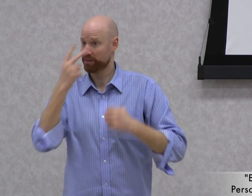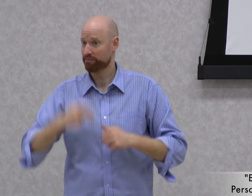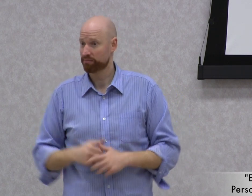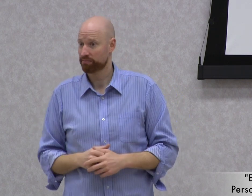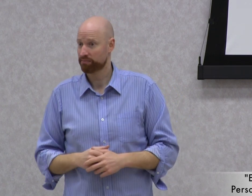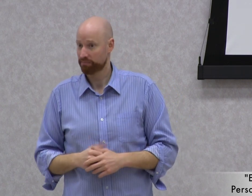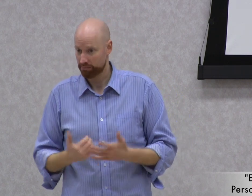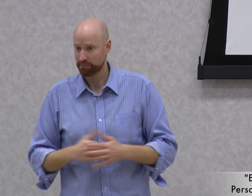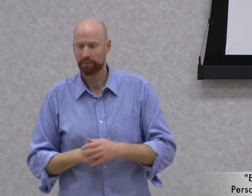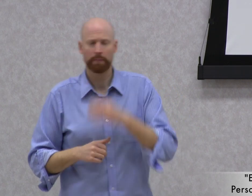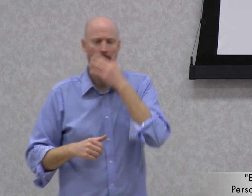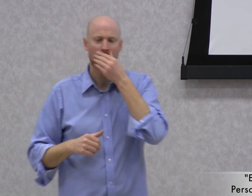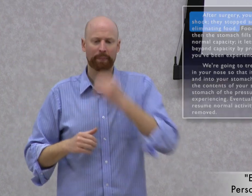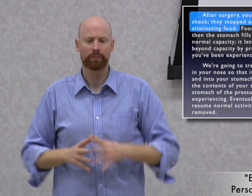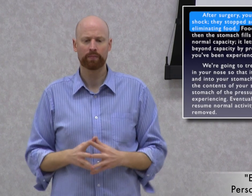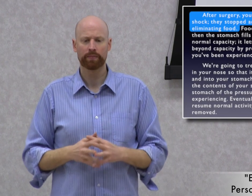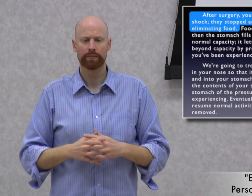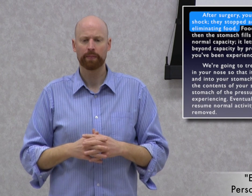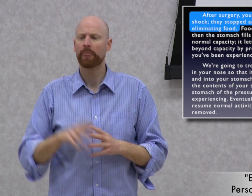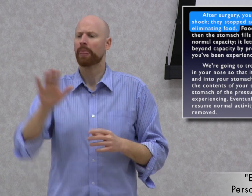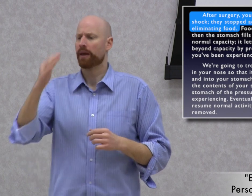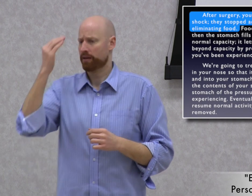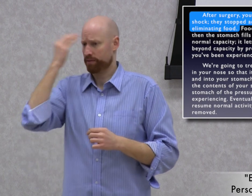Want to see what I did? Ok!